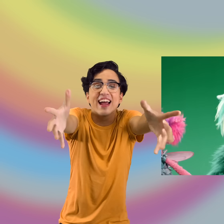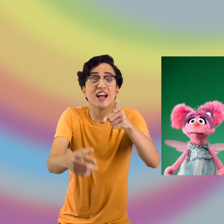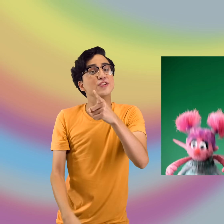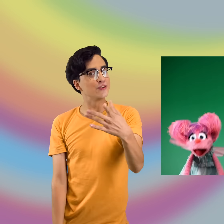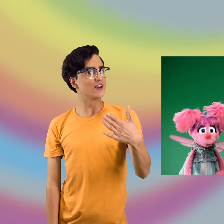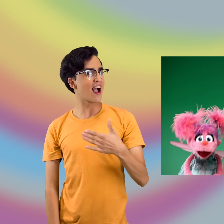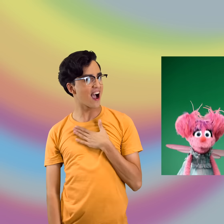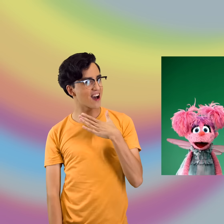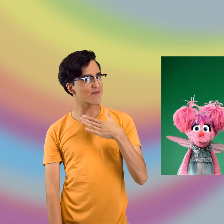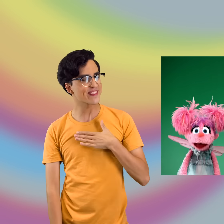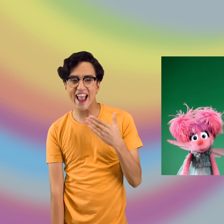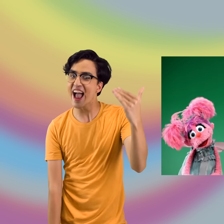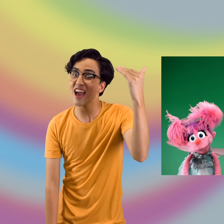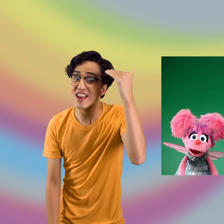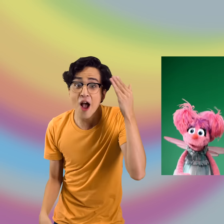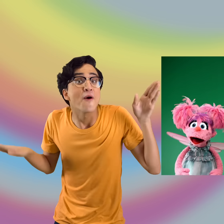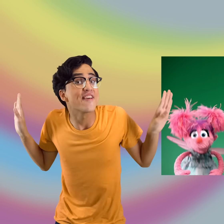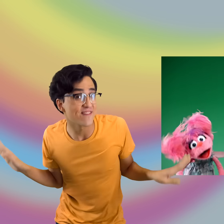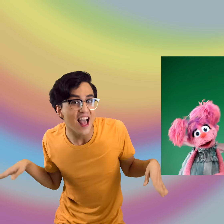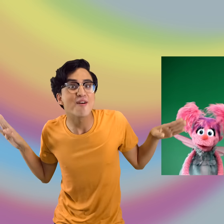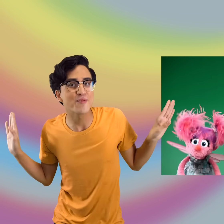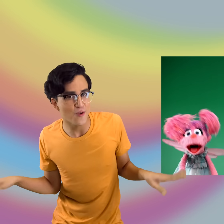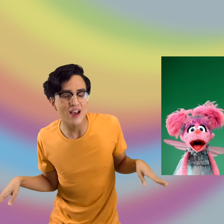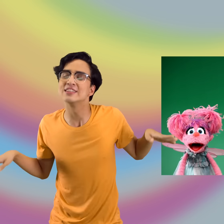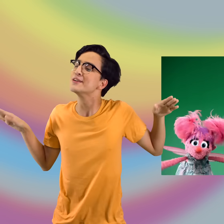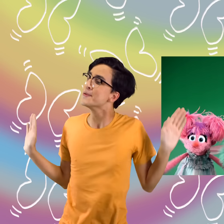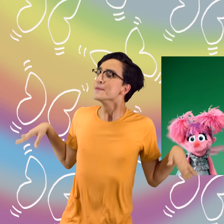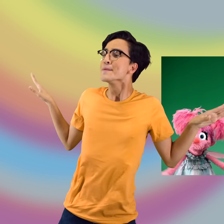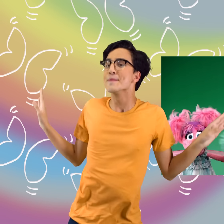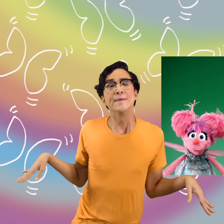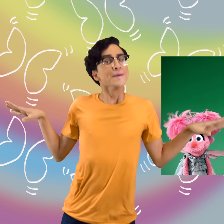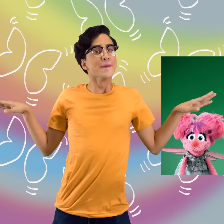(ALL SINGING) If you're happy and you know it flap your wings. [FLAP FLAP]